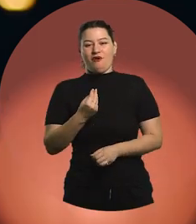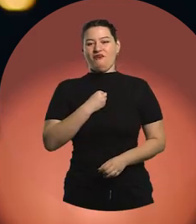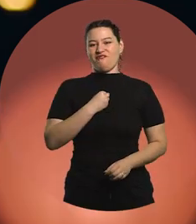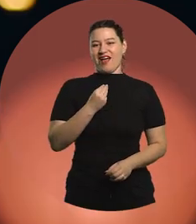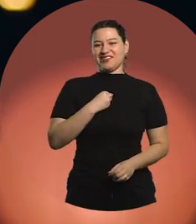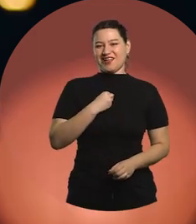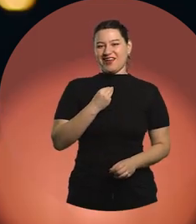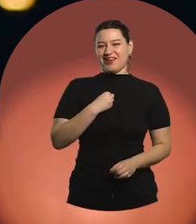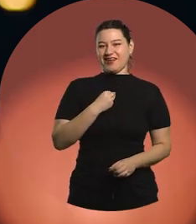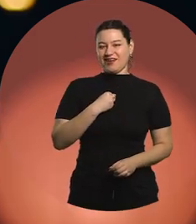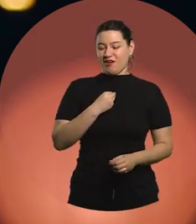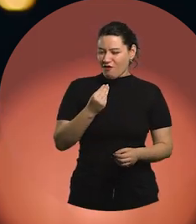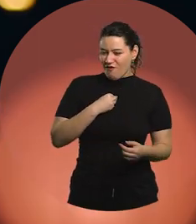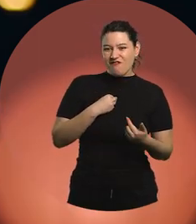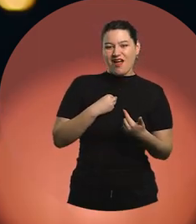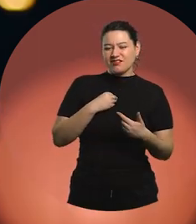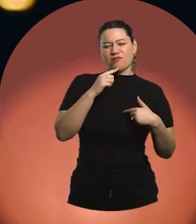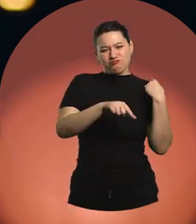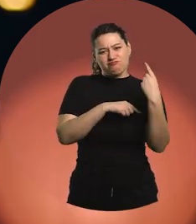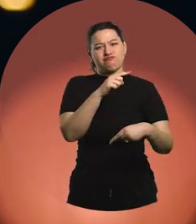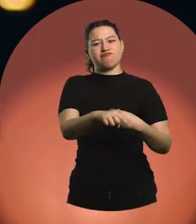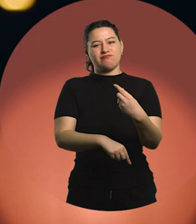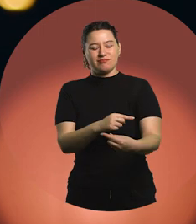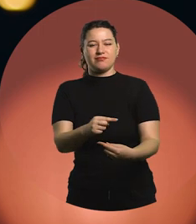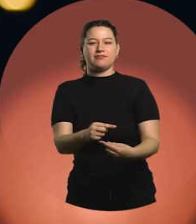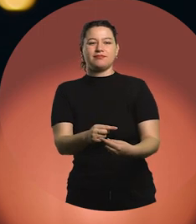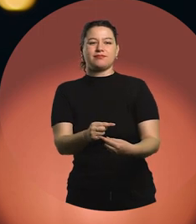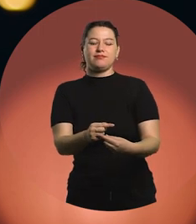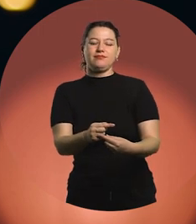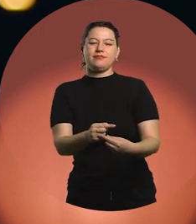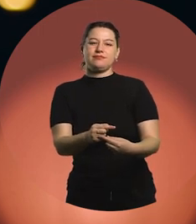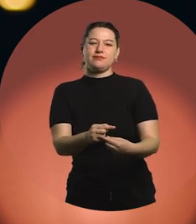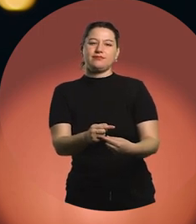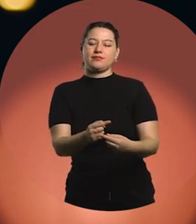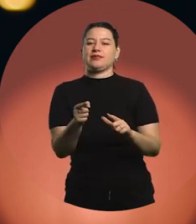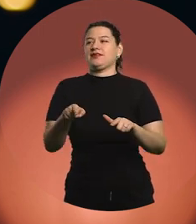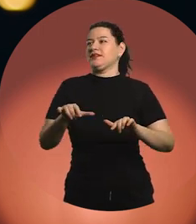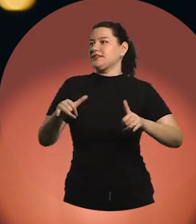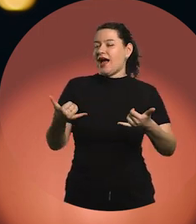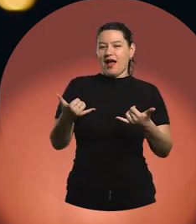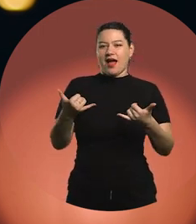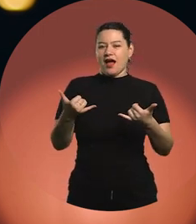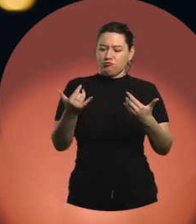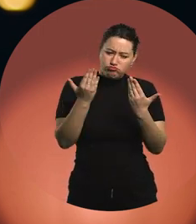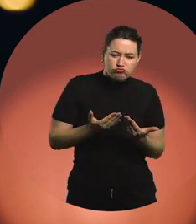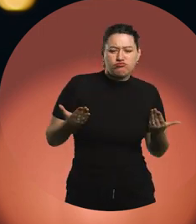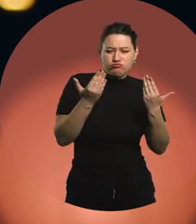to go on. I was still studying